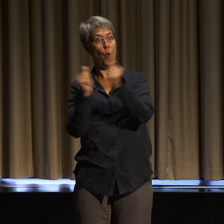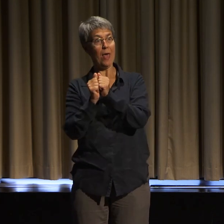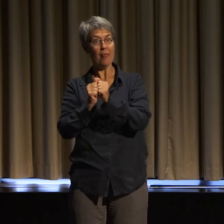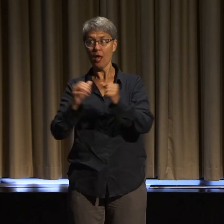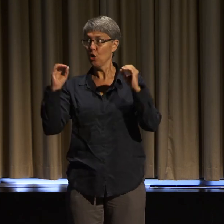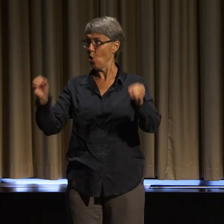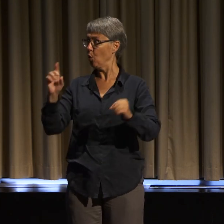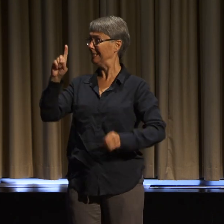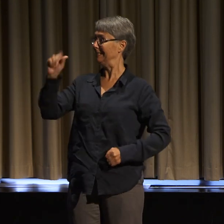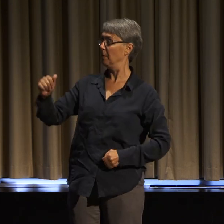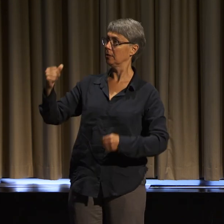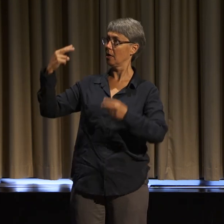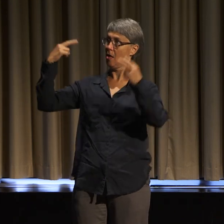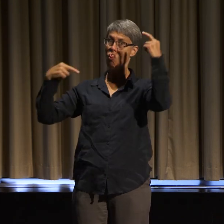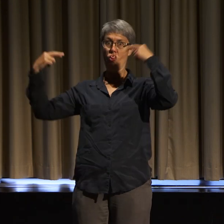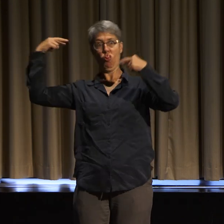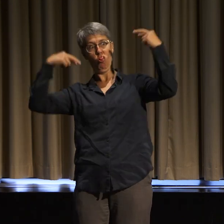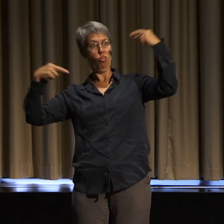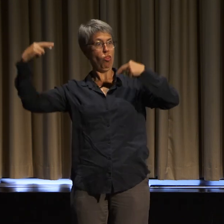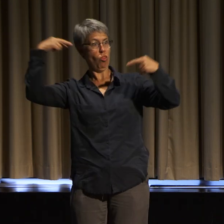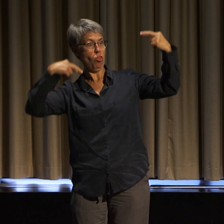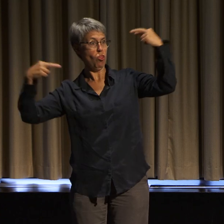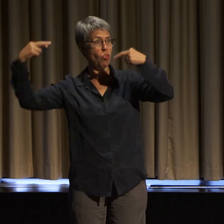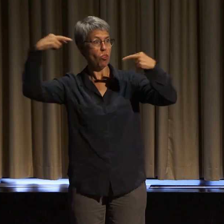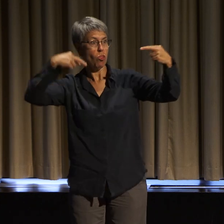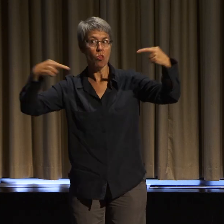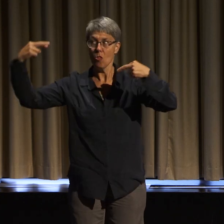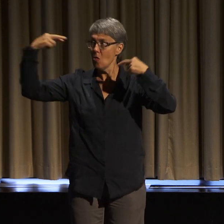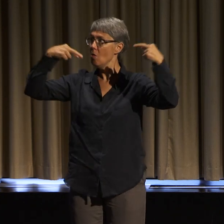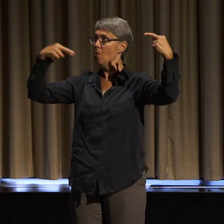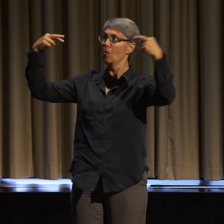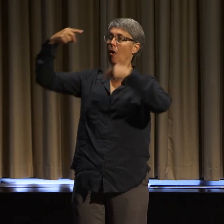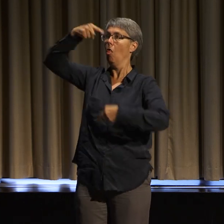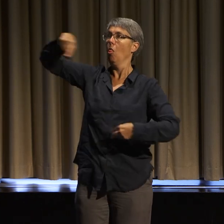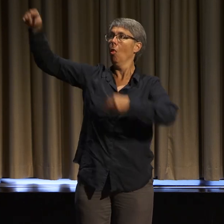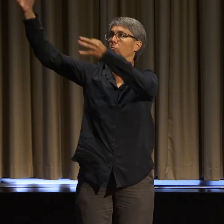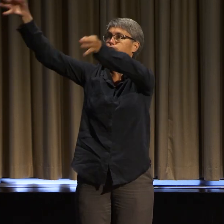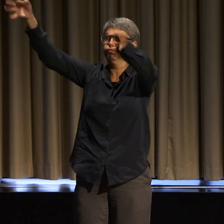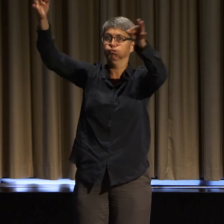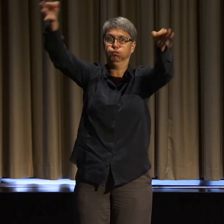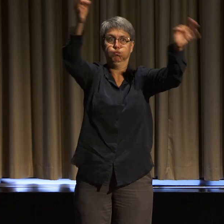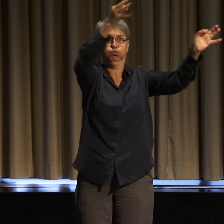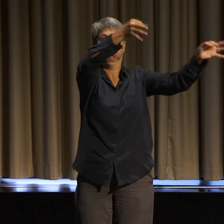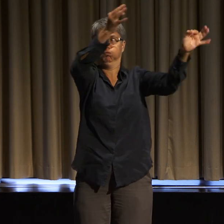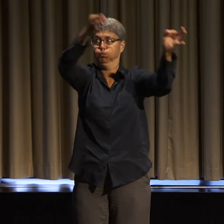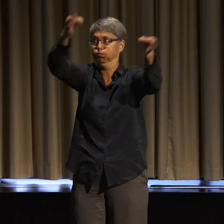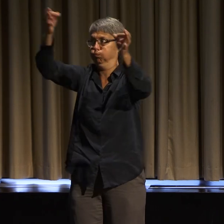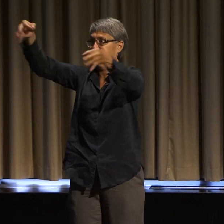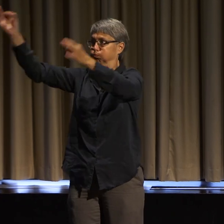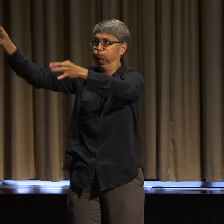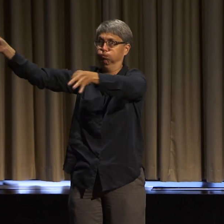and practitioners, who often didn't talk to me about what was happening except to tell me what a good patient that I was being.